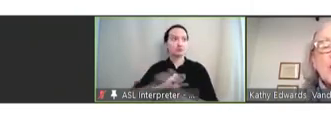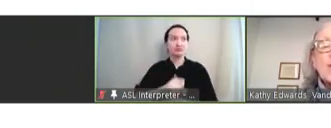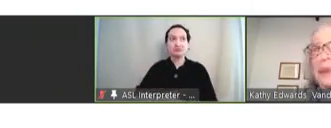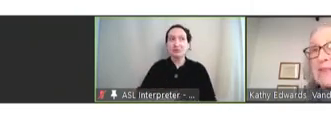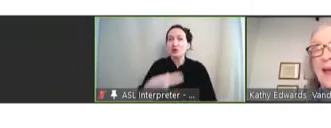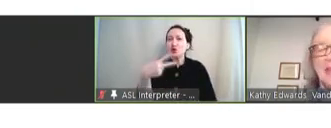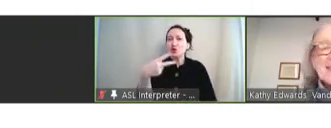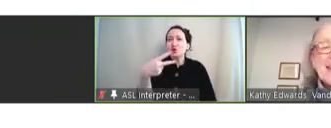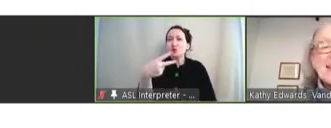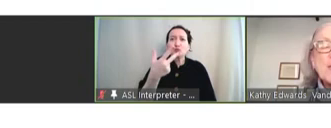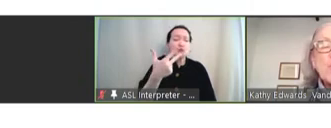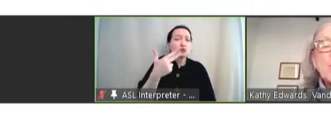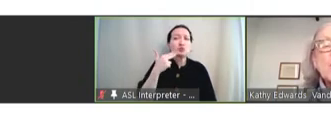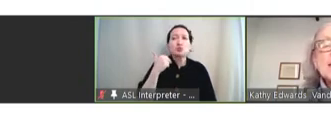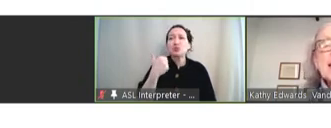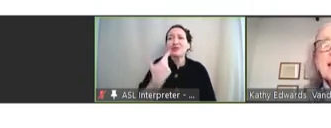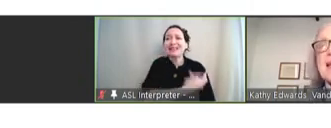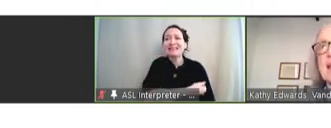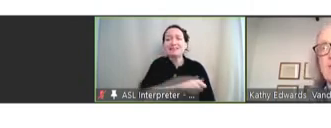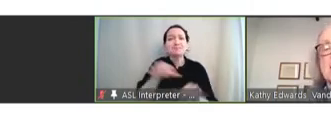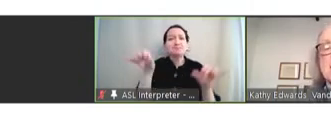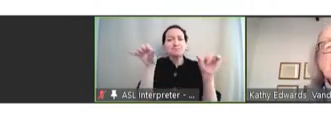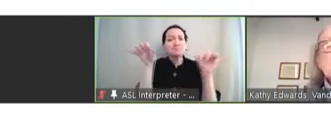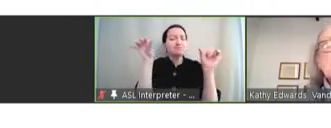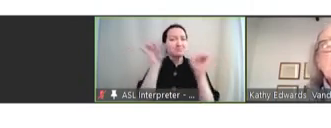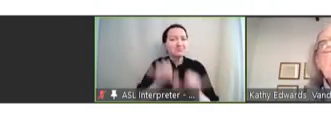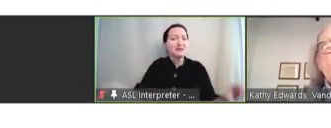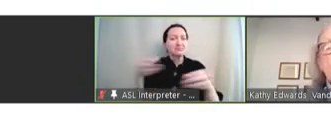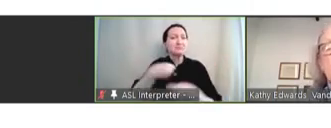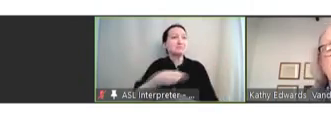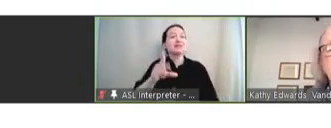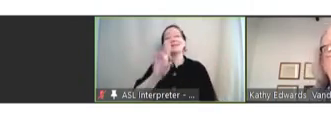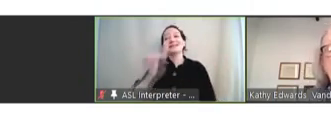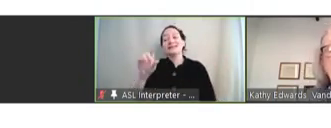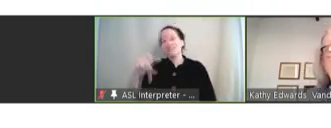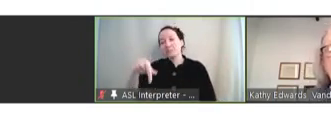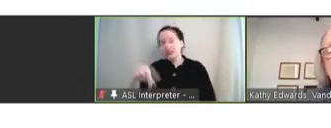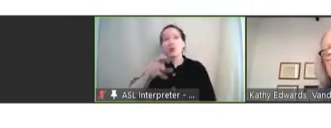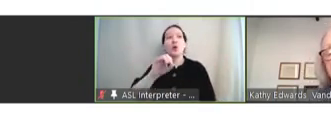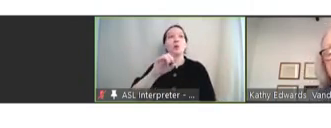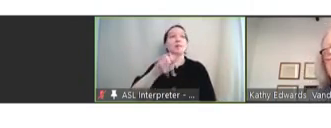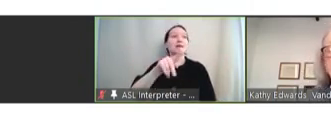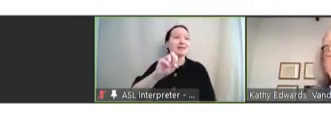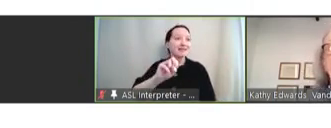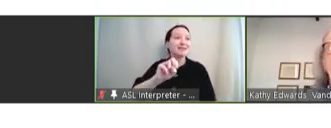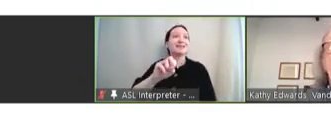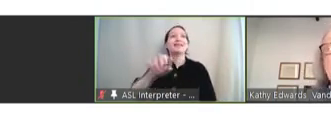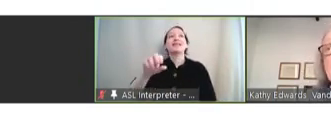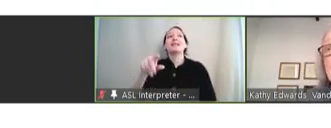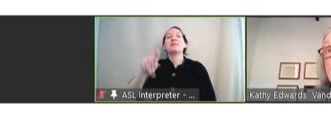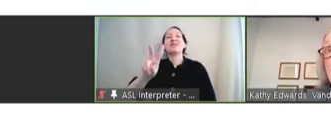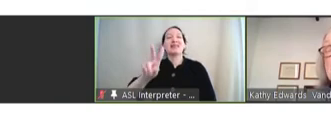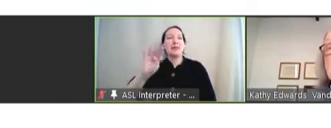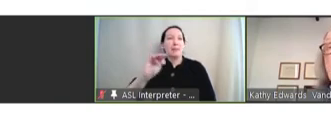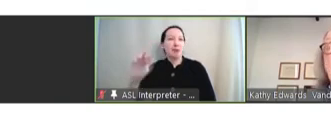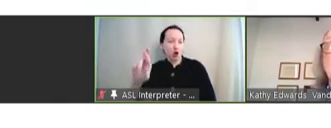or three vaccines that were routinely given, DTP, OPV, MMR. Next slide.